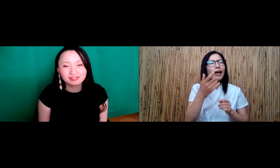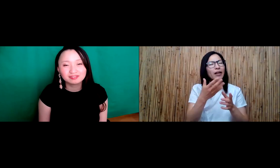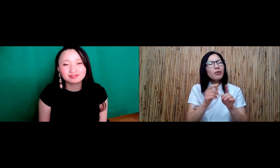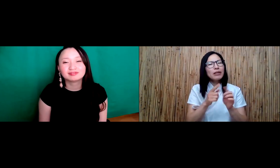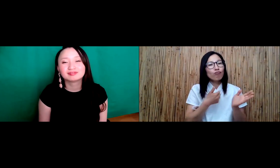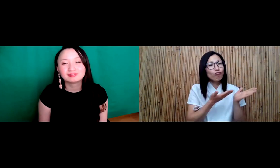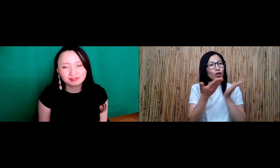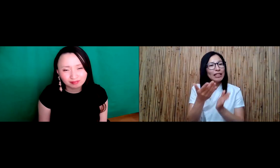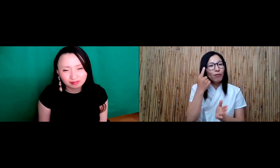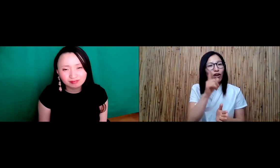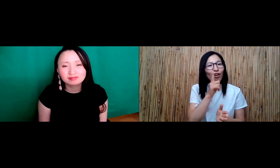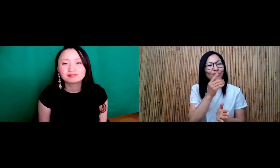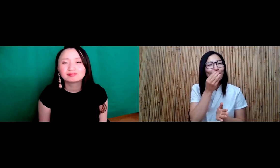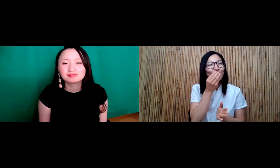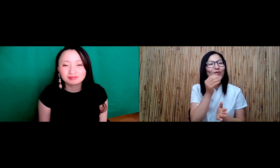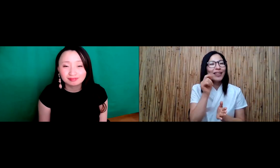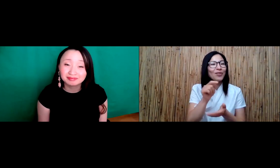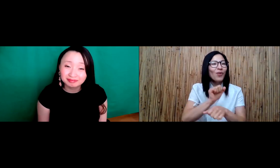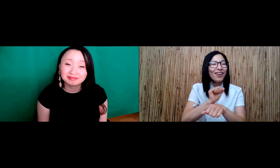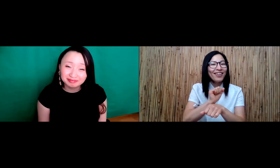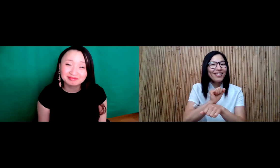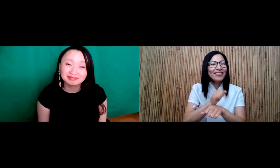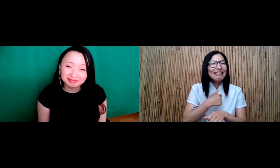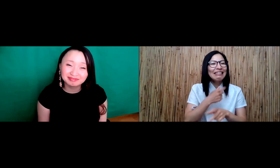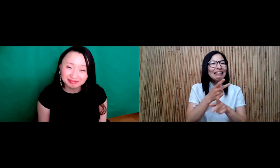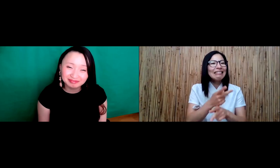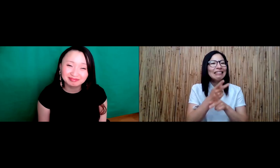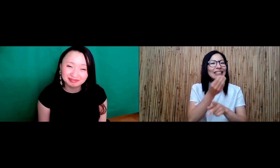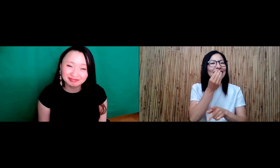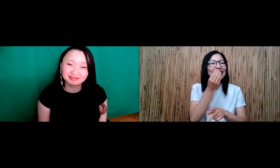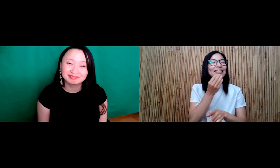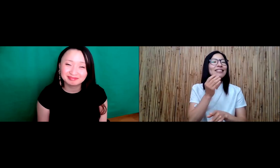They don't appreciate the smell. But, you know, I'll bring food to work and